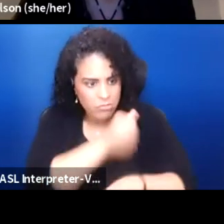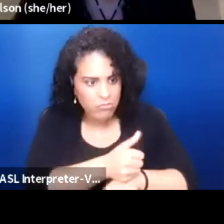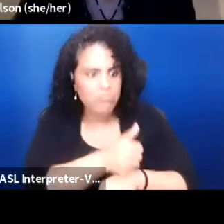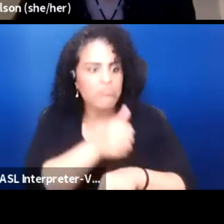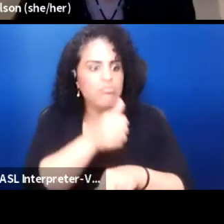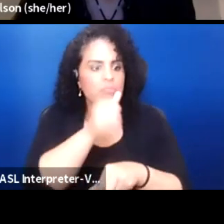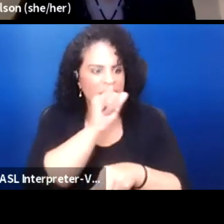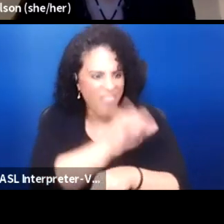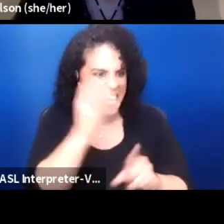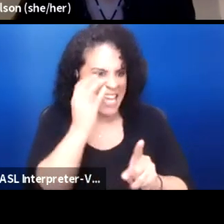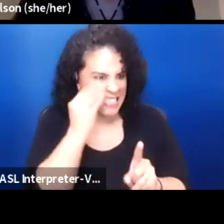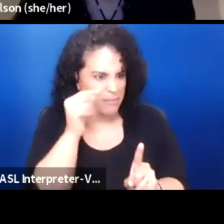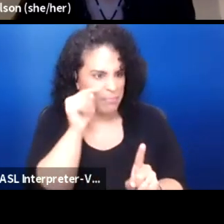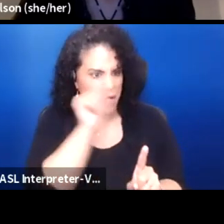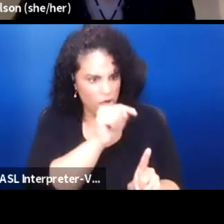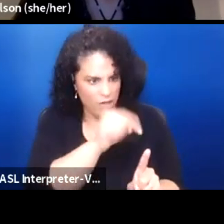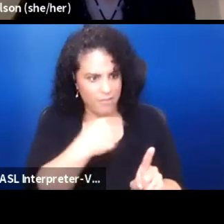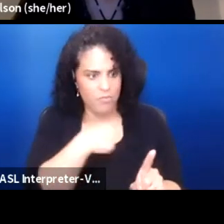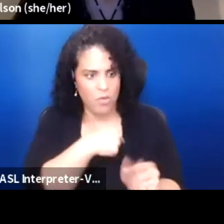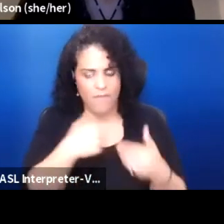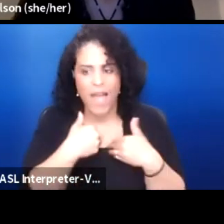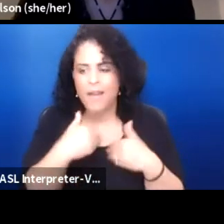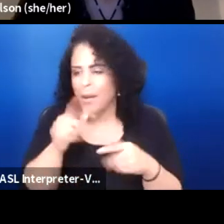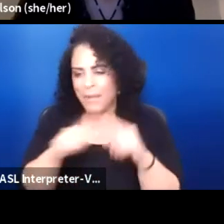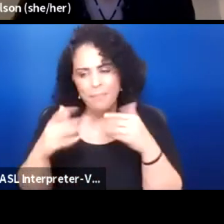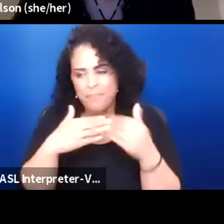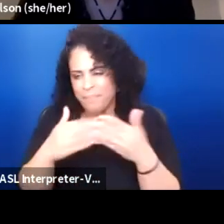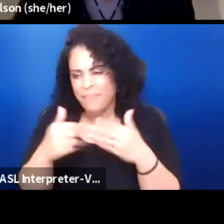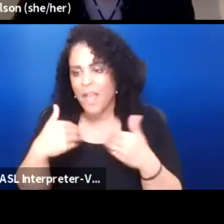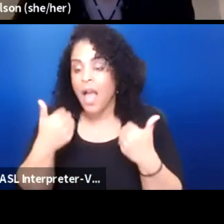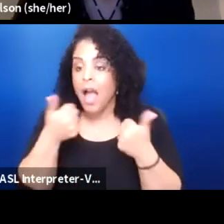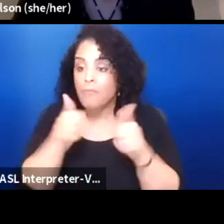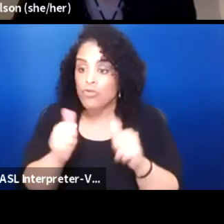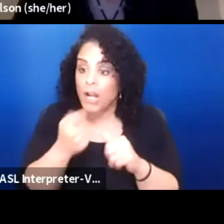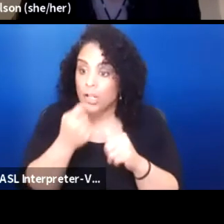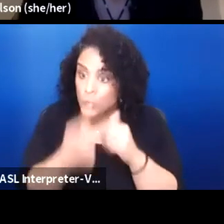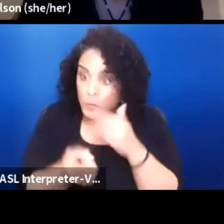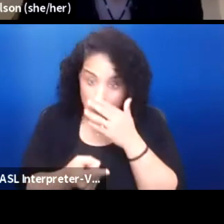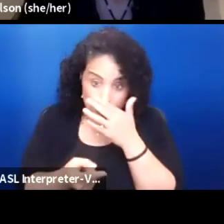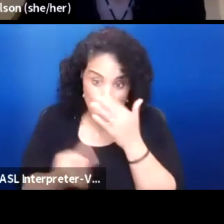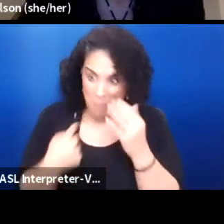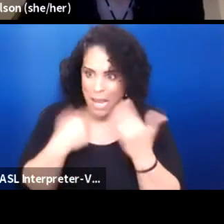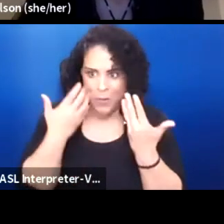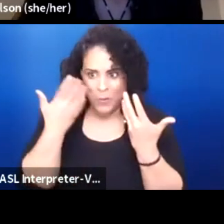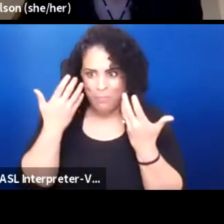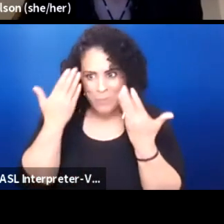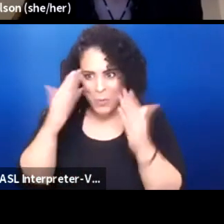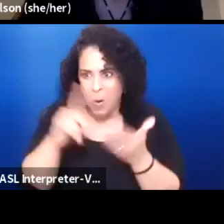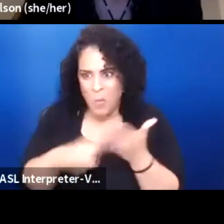And so again, I guess I'm trying to say that I don't know what I'm saying. That's very clear,